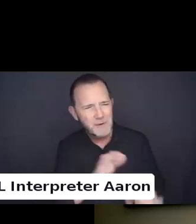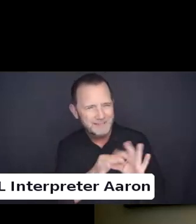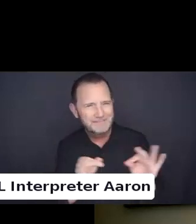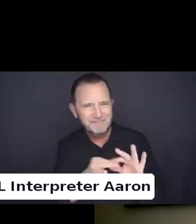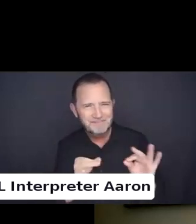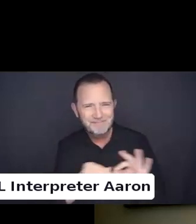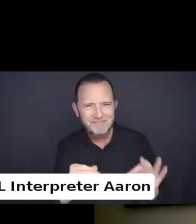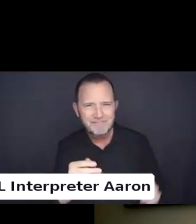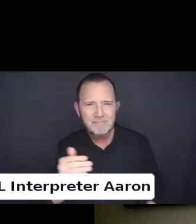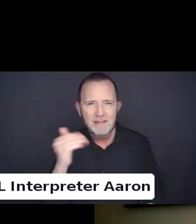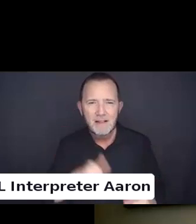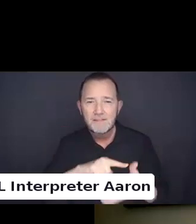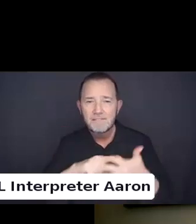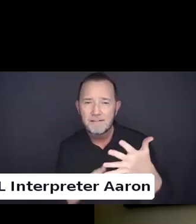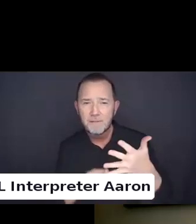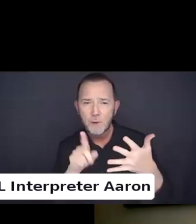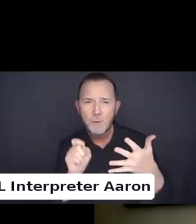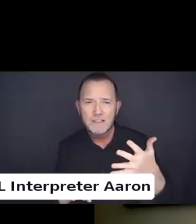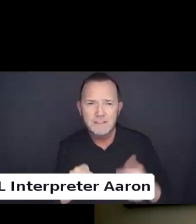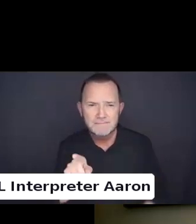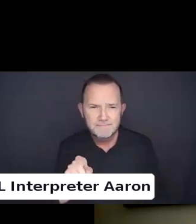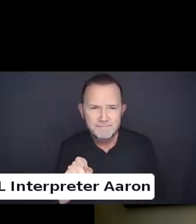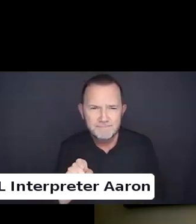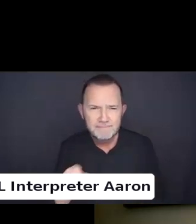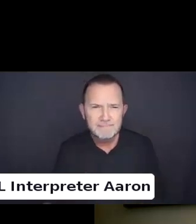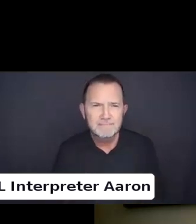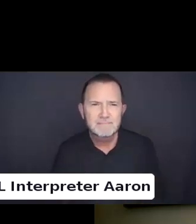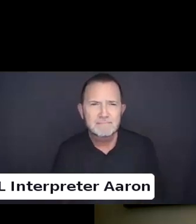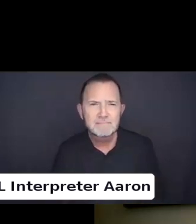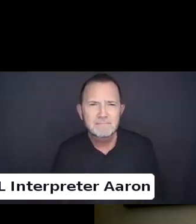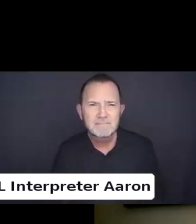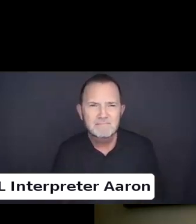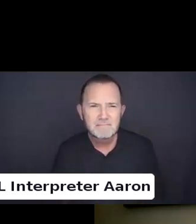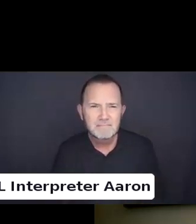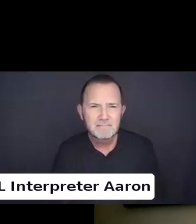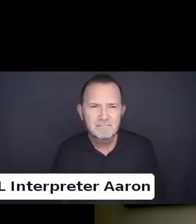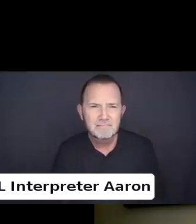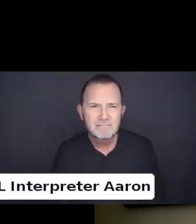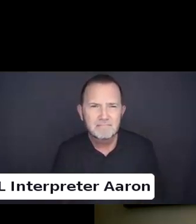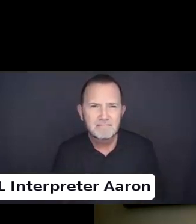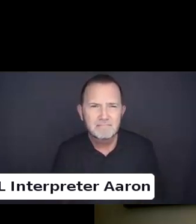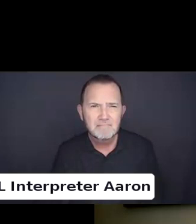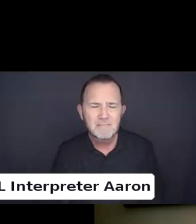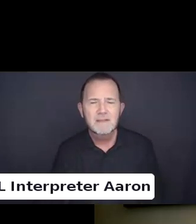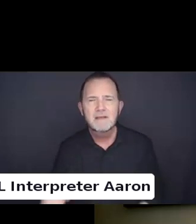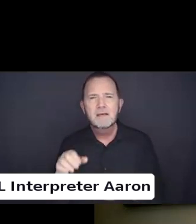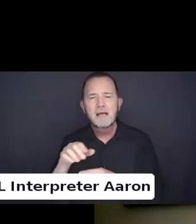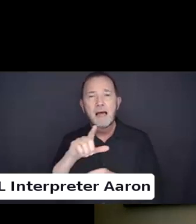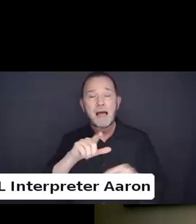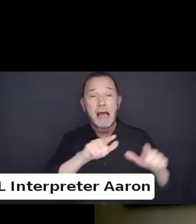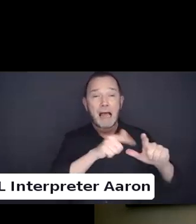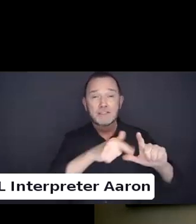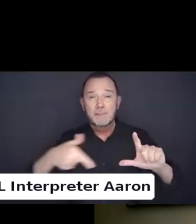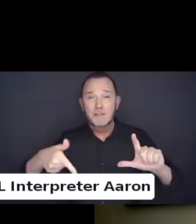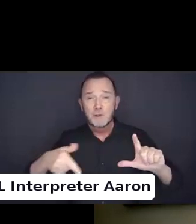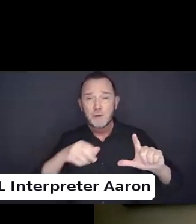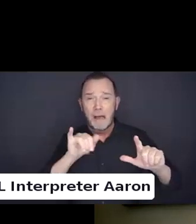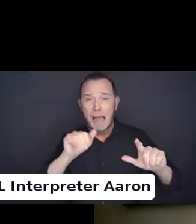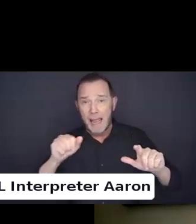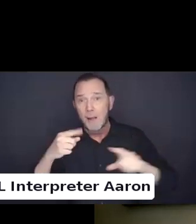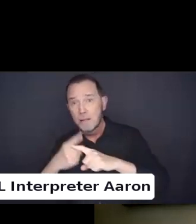This fifth question asked how do we effectively address ablest intersections within LGBT cute